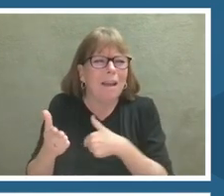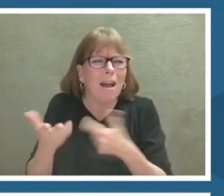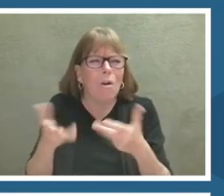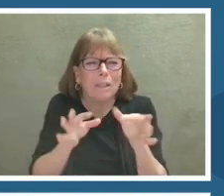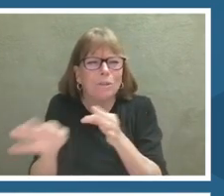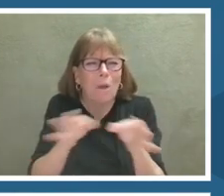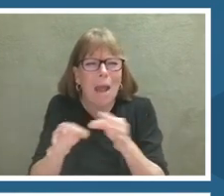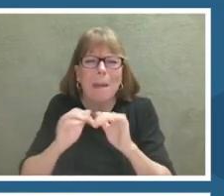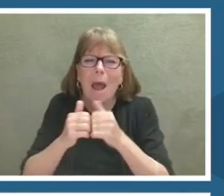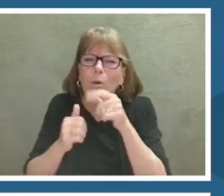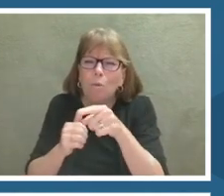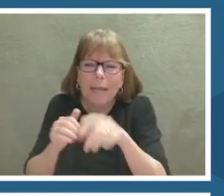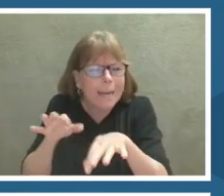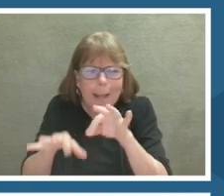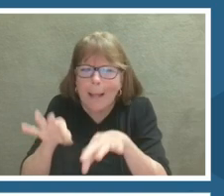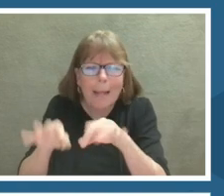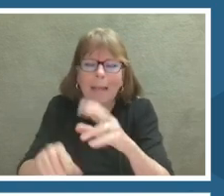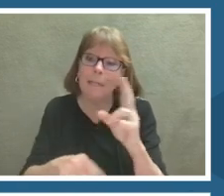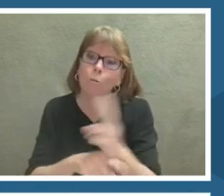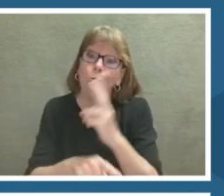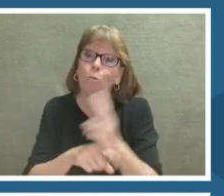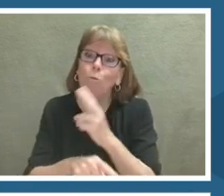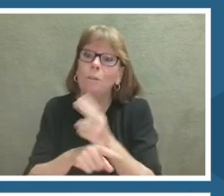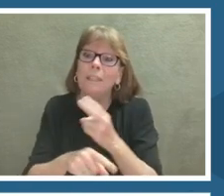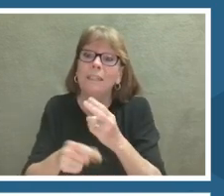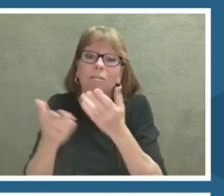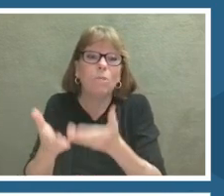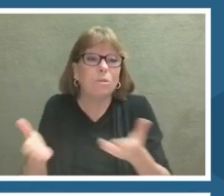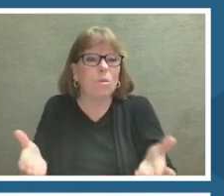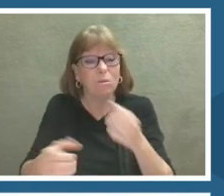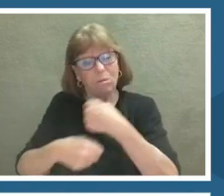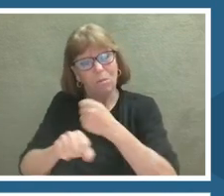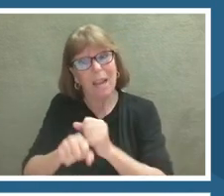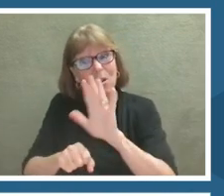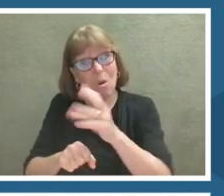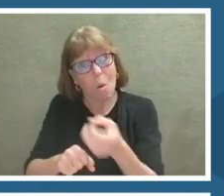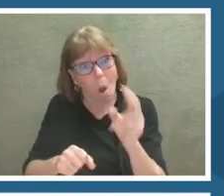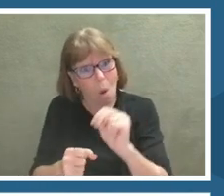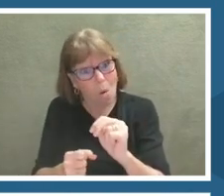those resources to create content, online activities for your students using online